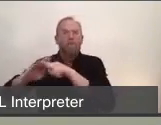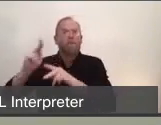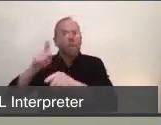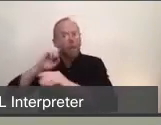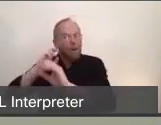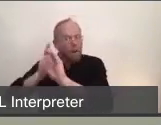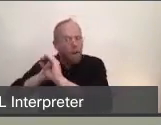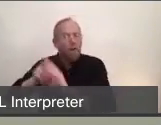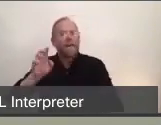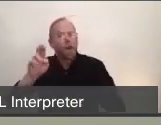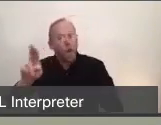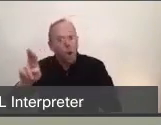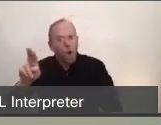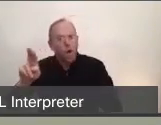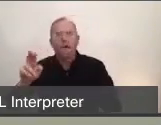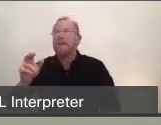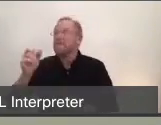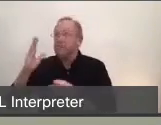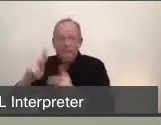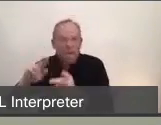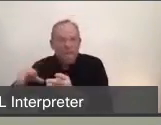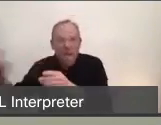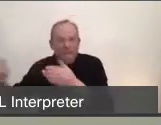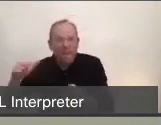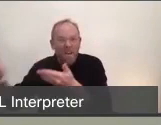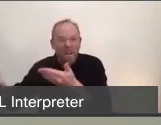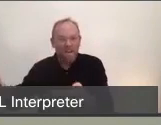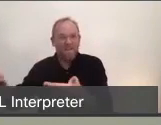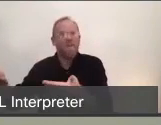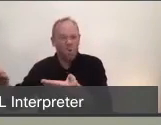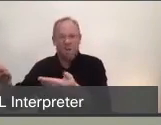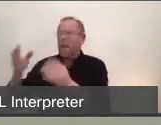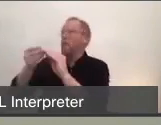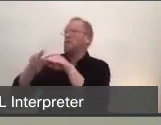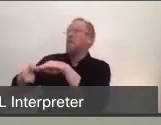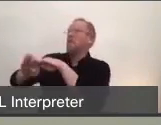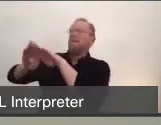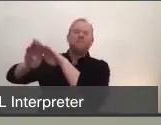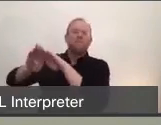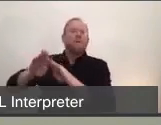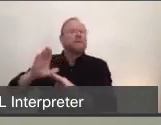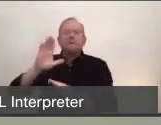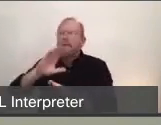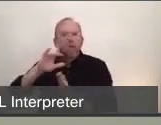and, sadly, deaths of many residents, beyond proportions that were ever expected in New York City.